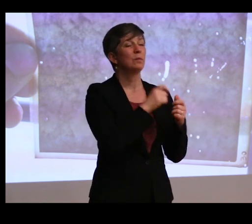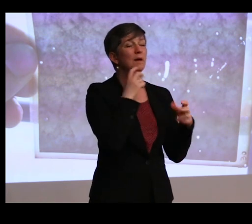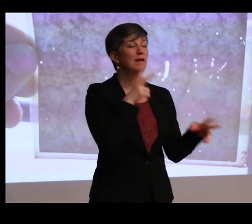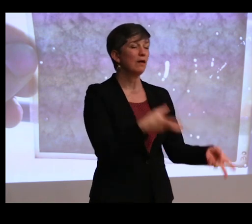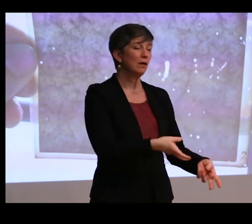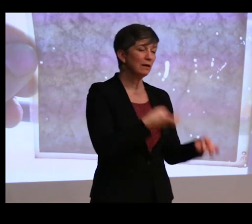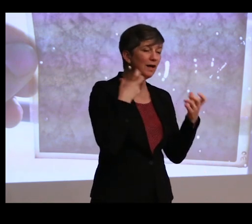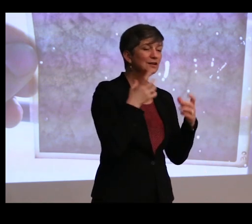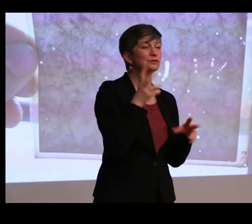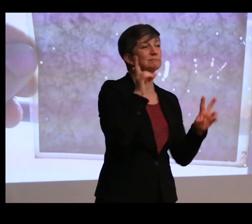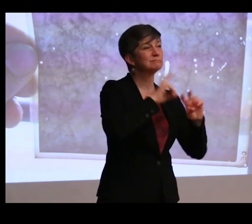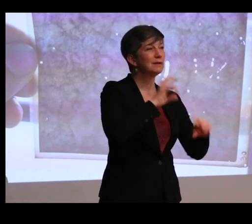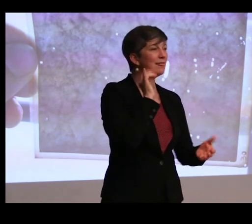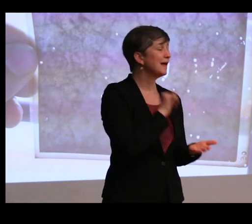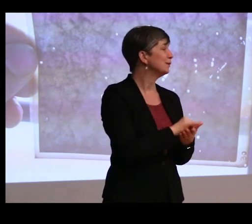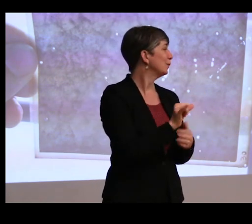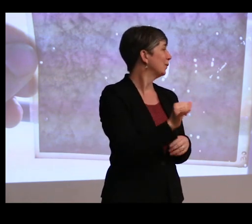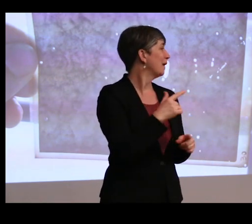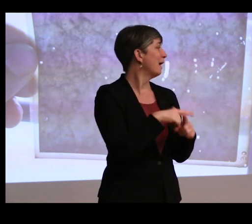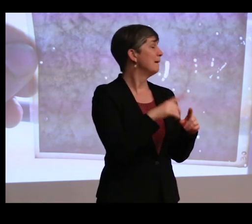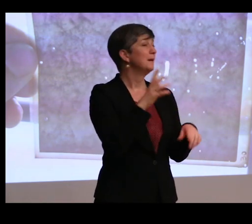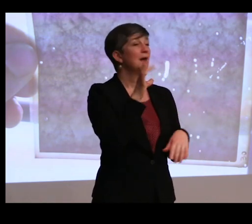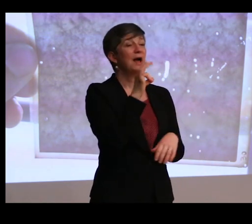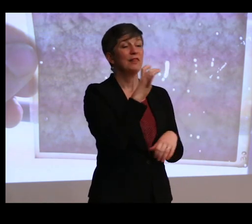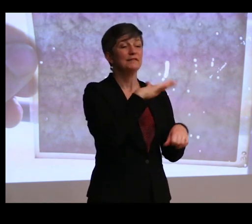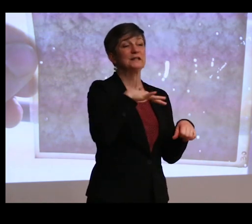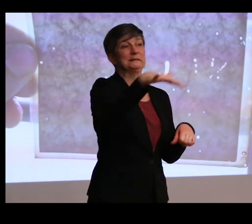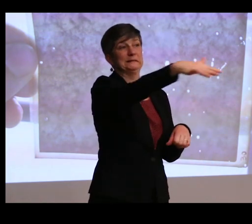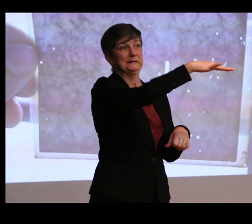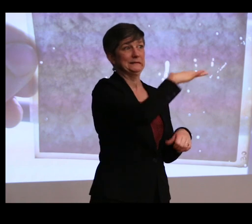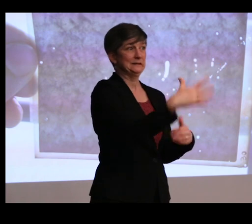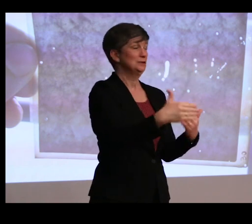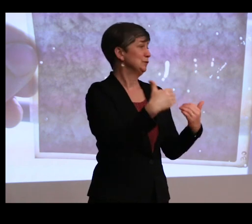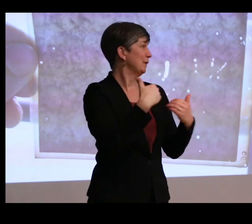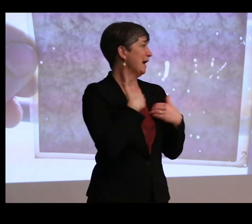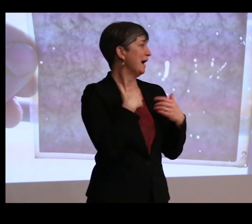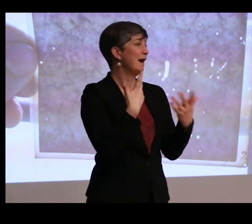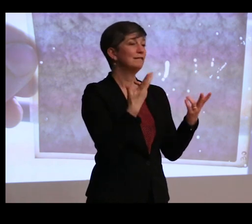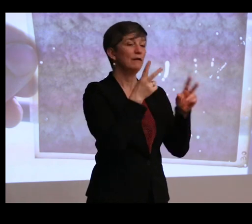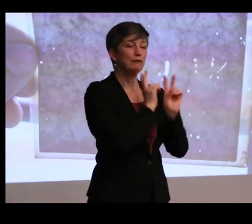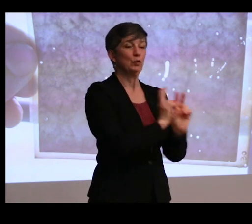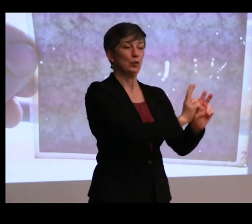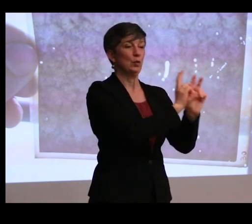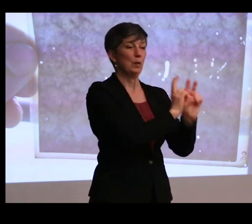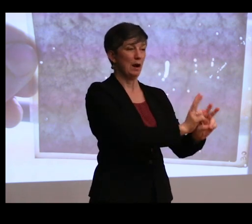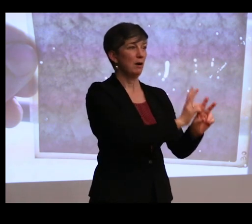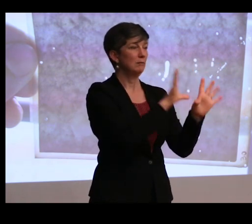all the time, too. I mean, I've been in the field, and you have a funerary assemblage. There's the individual.